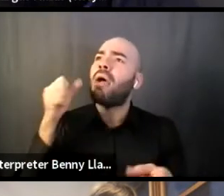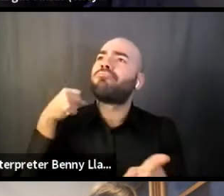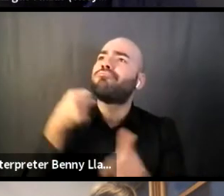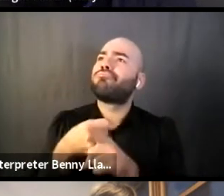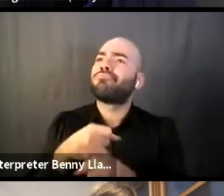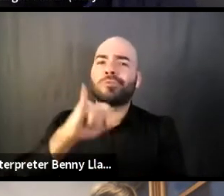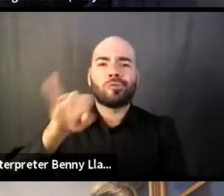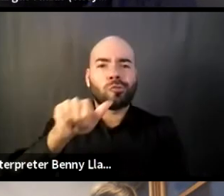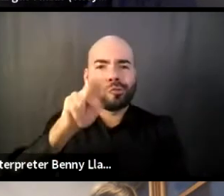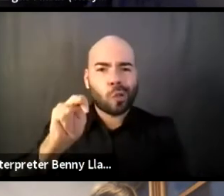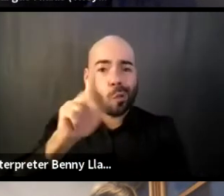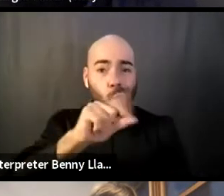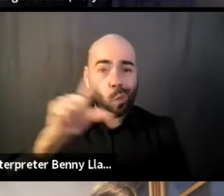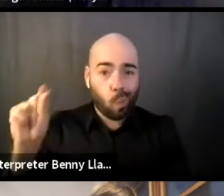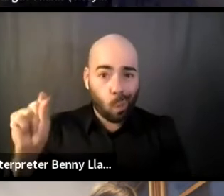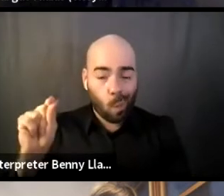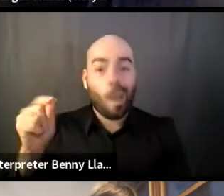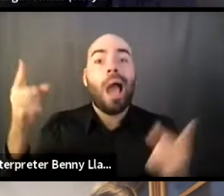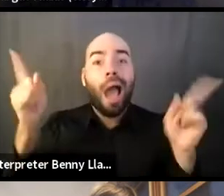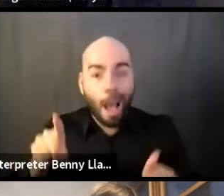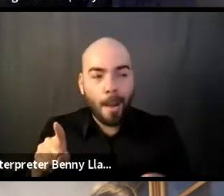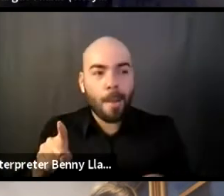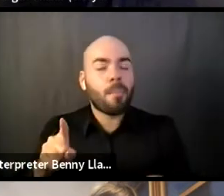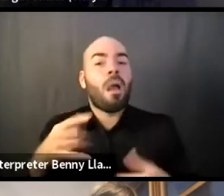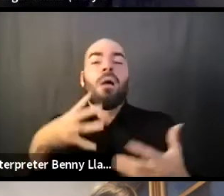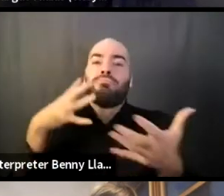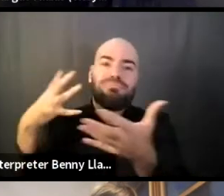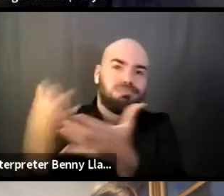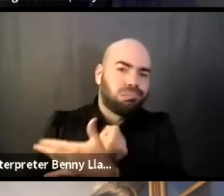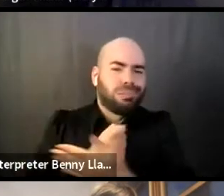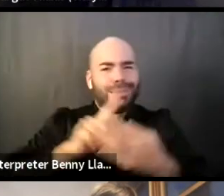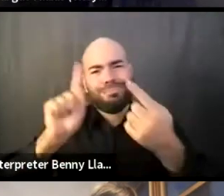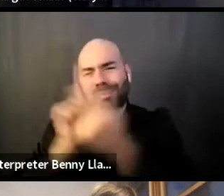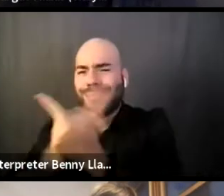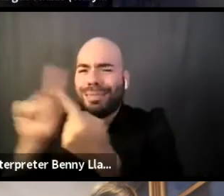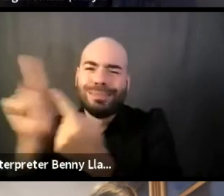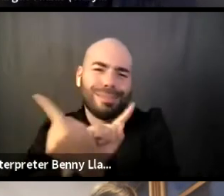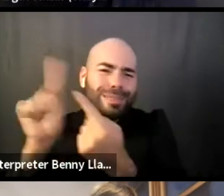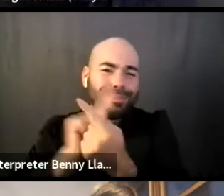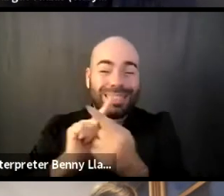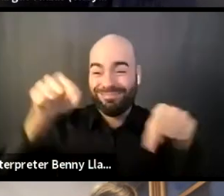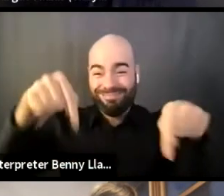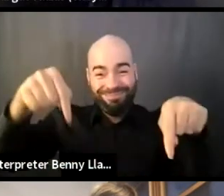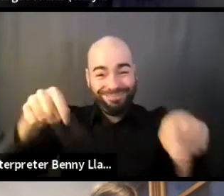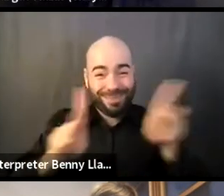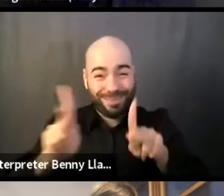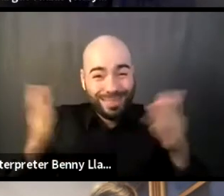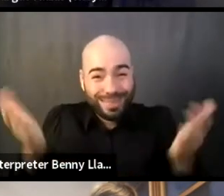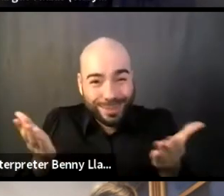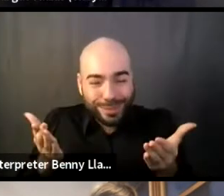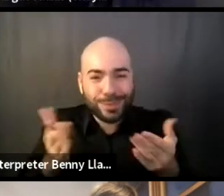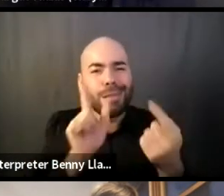when I had the opportunity to meet so many of the folks on this call right now through my time